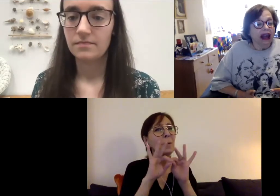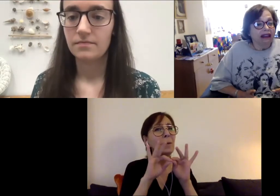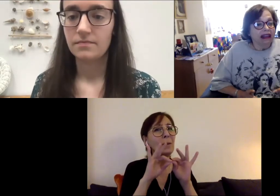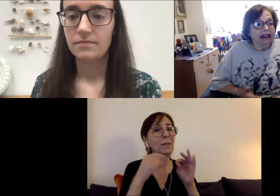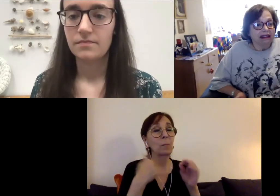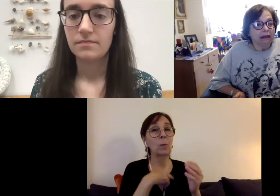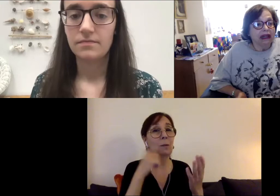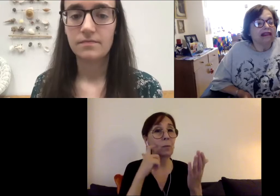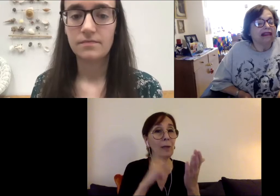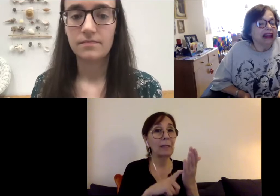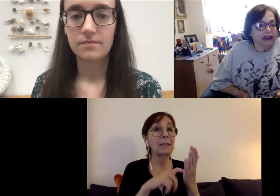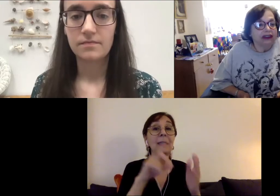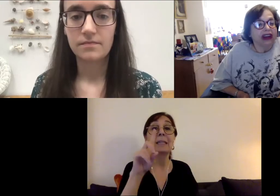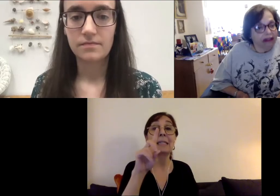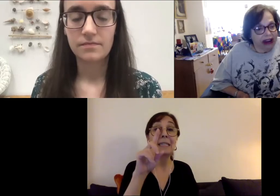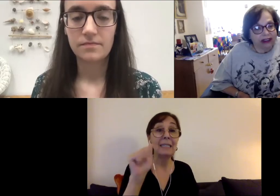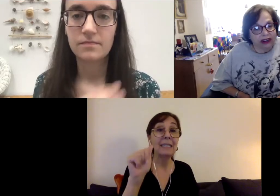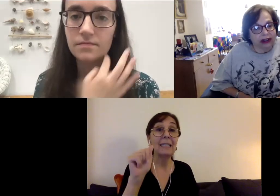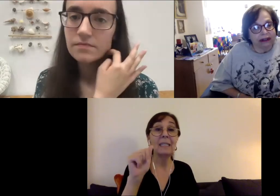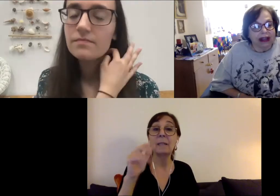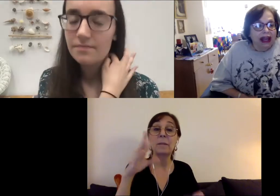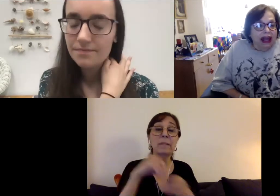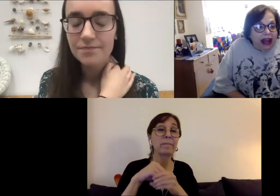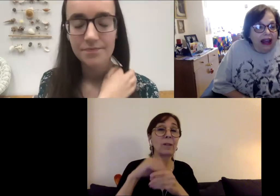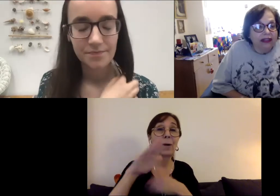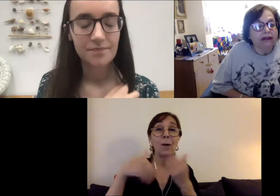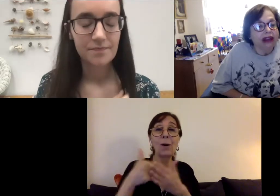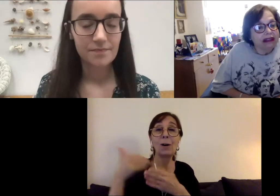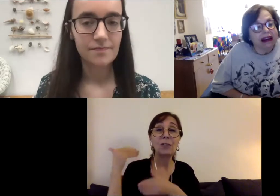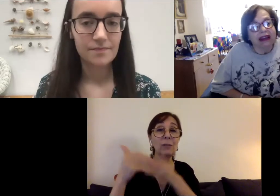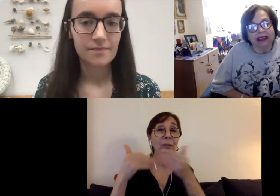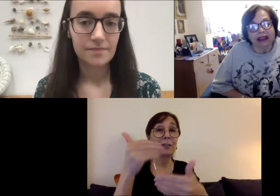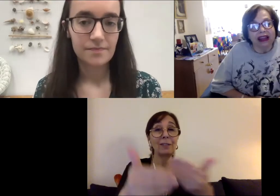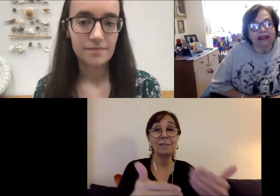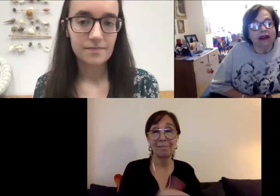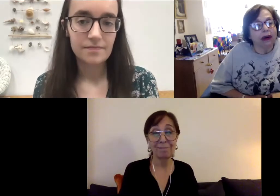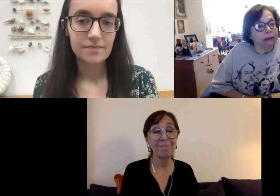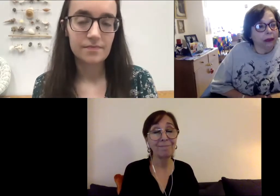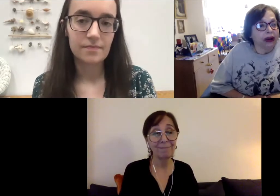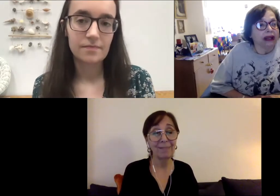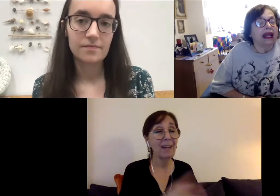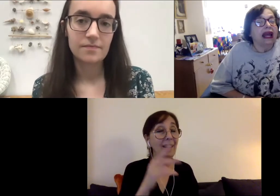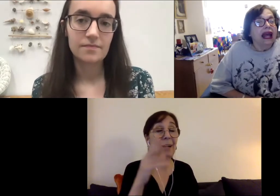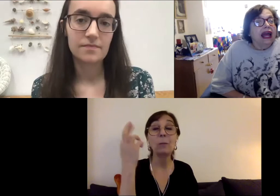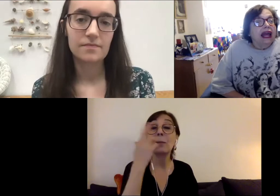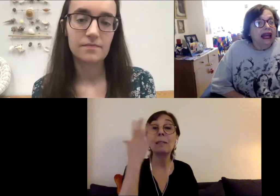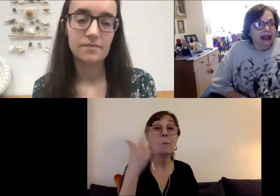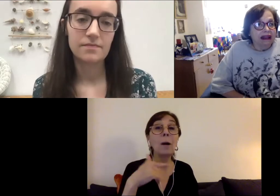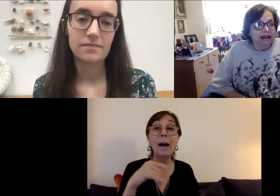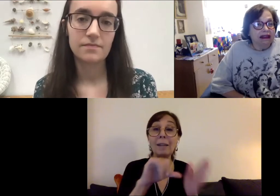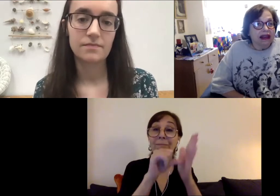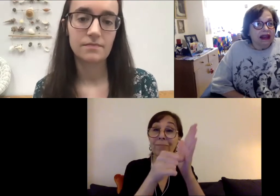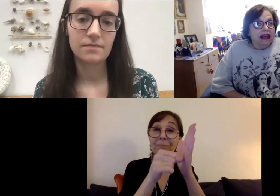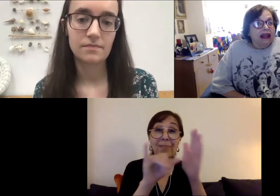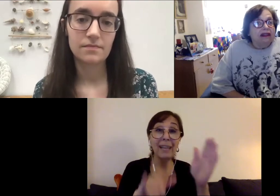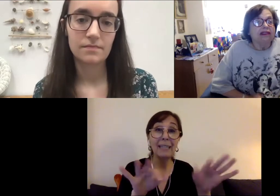disability is intergenerational. And the reason I think that's so important is so